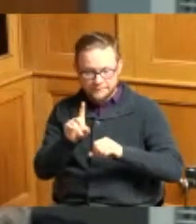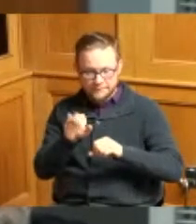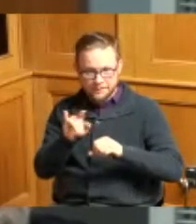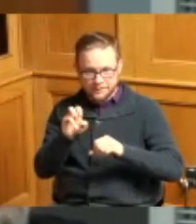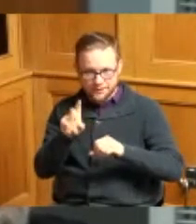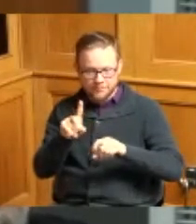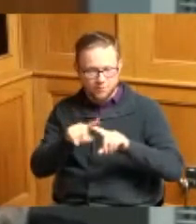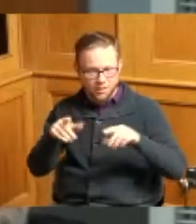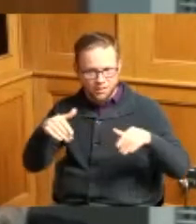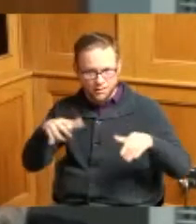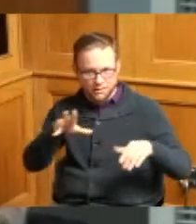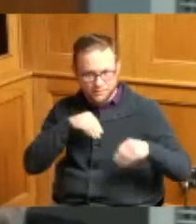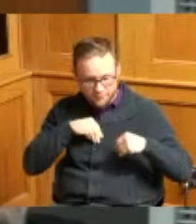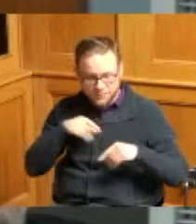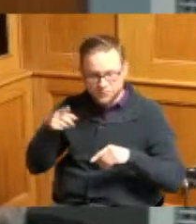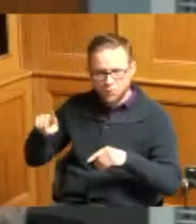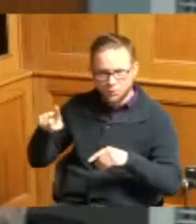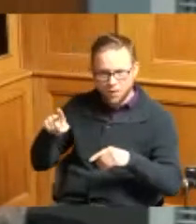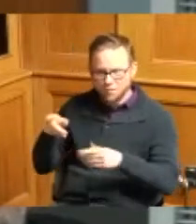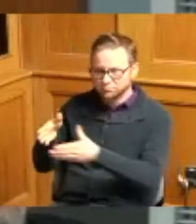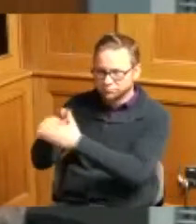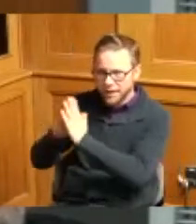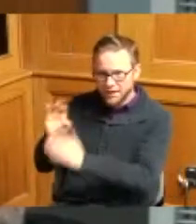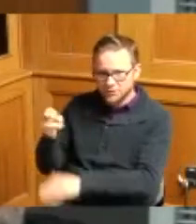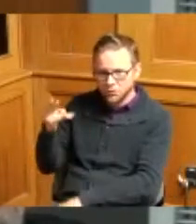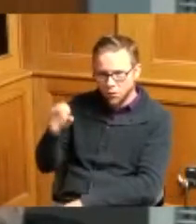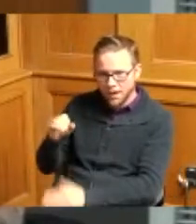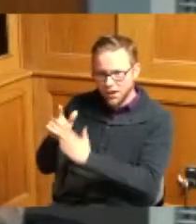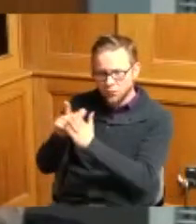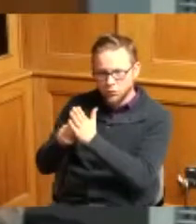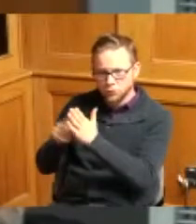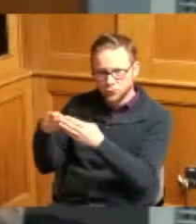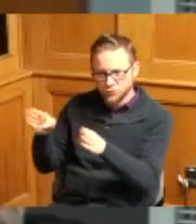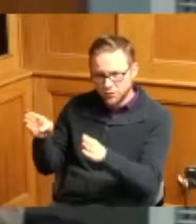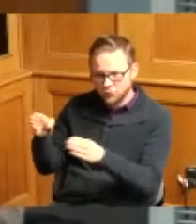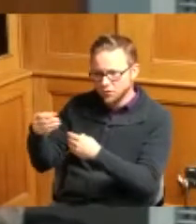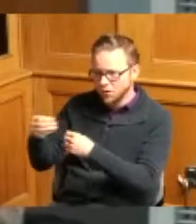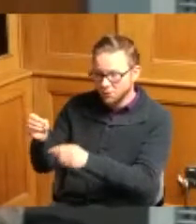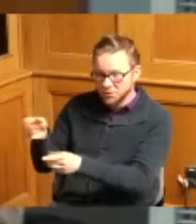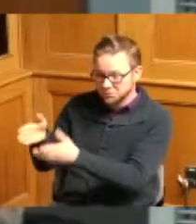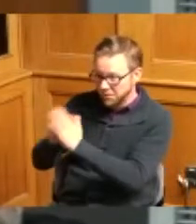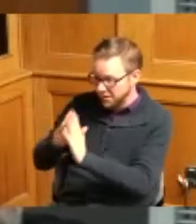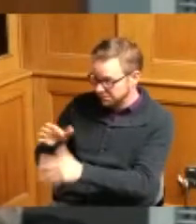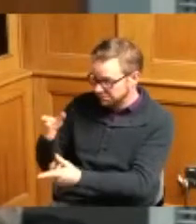Ohio attorney general's office and asked for an opinion whether the township whether this was